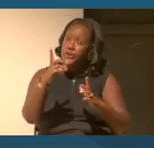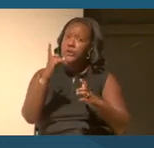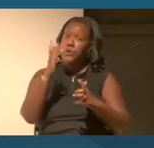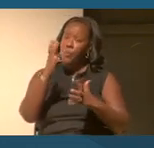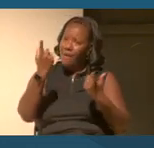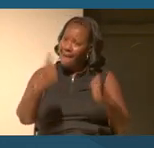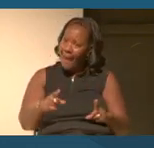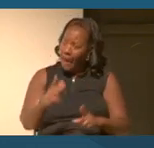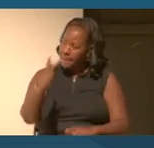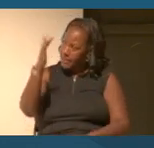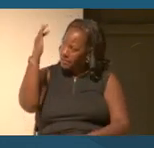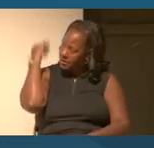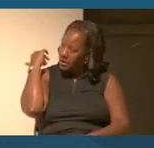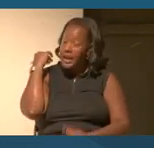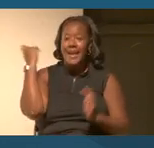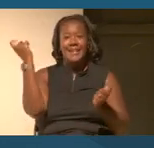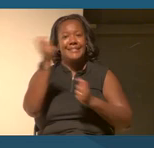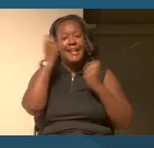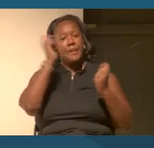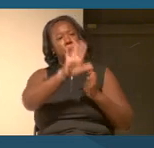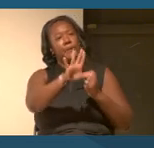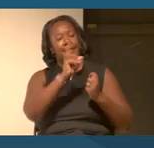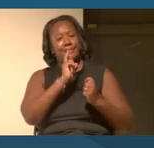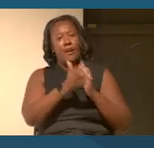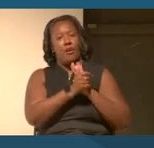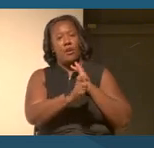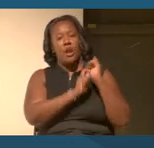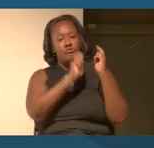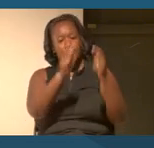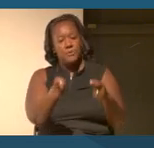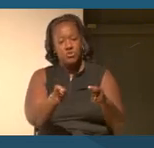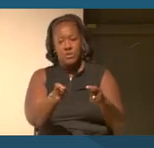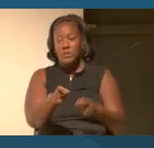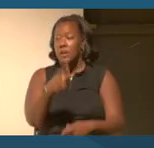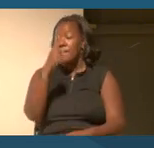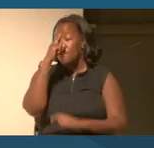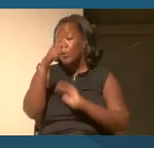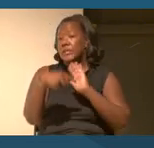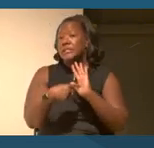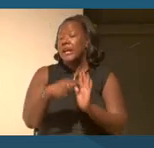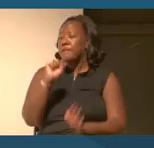The example that I like to use is thinking about space travel, right?